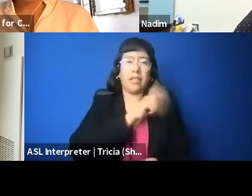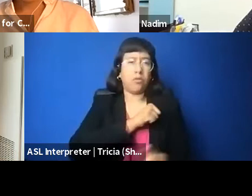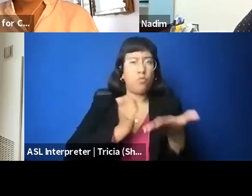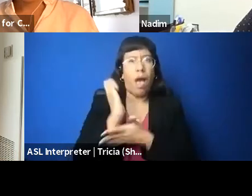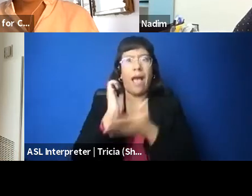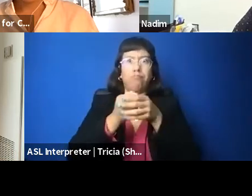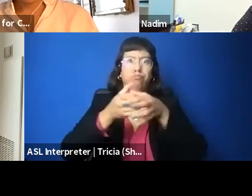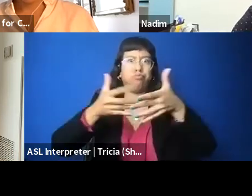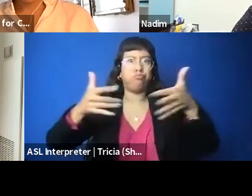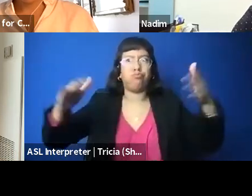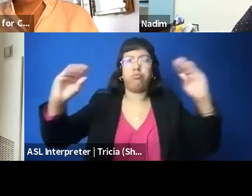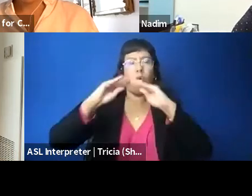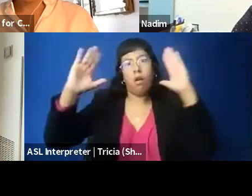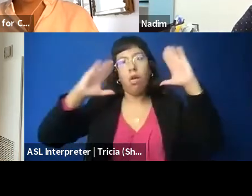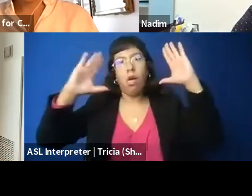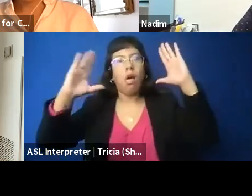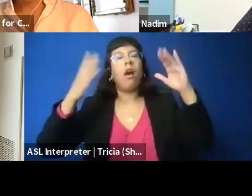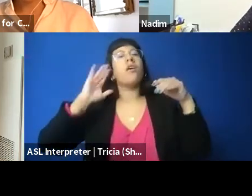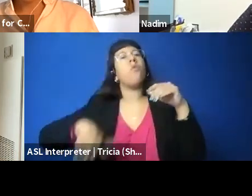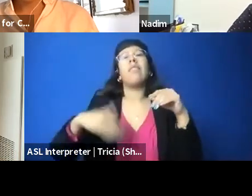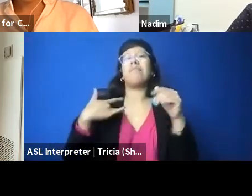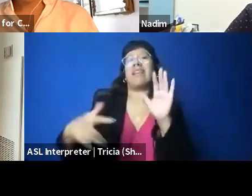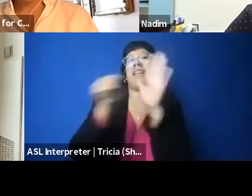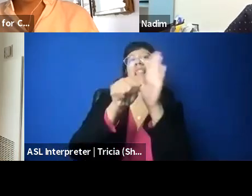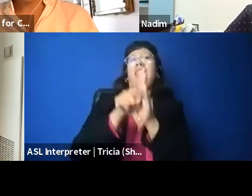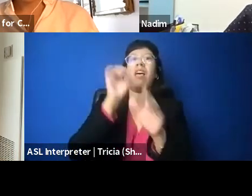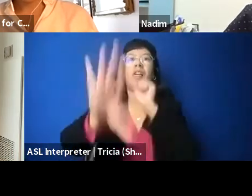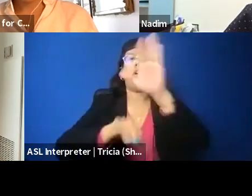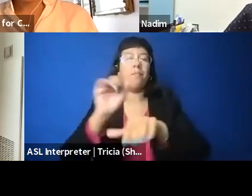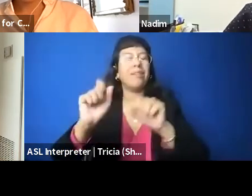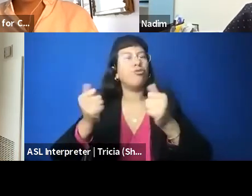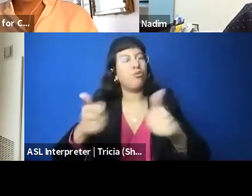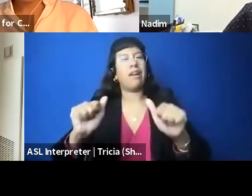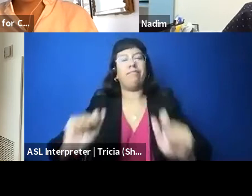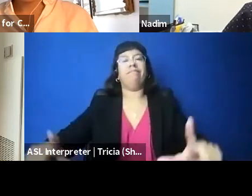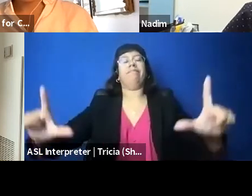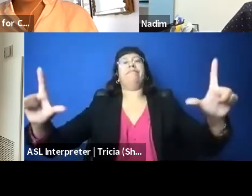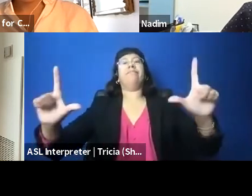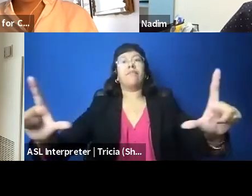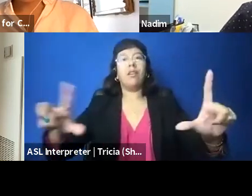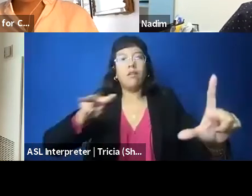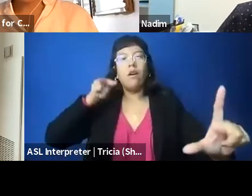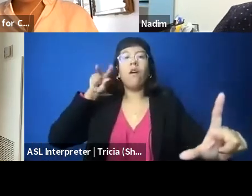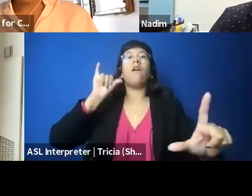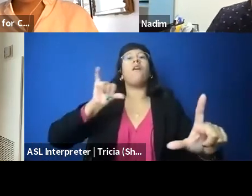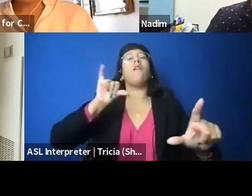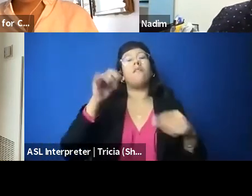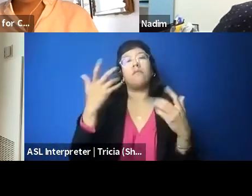and not be all negative. Like, it is incredible to see how, how, I feel like the tide is changing in the United States.